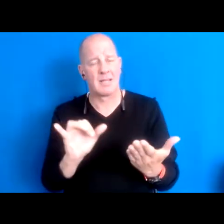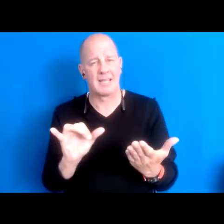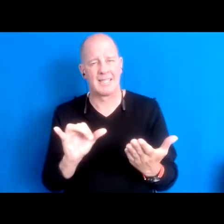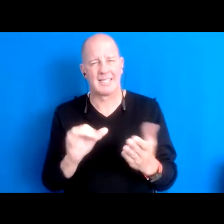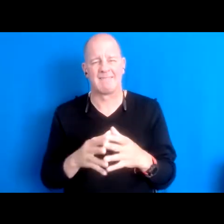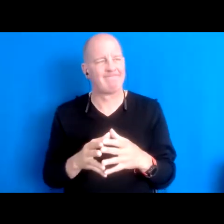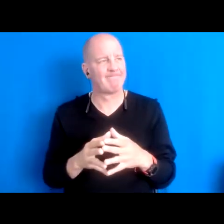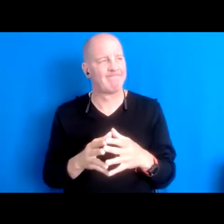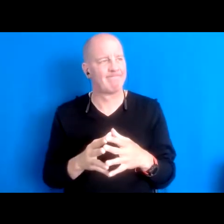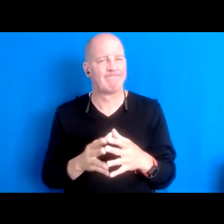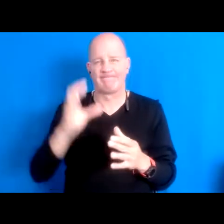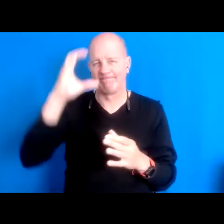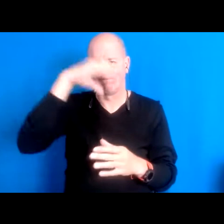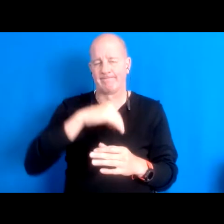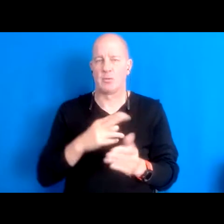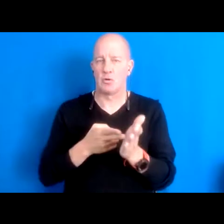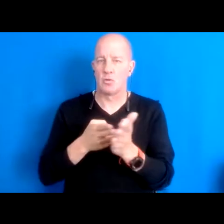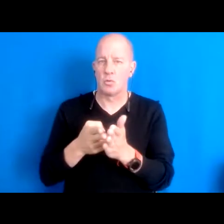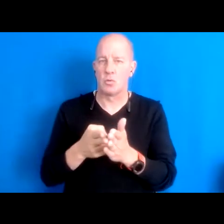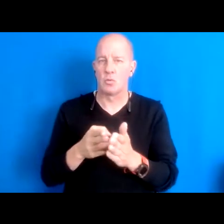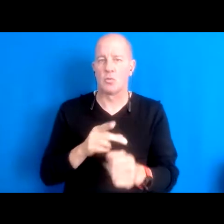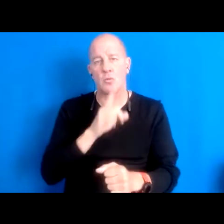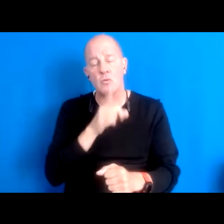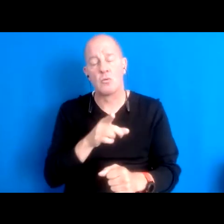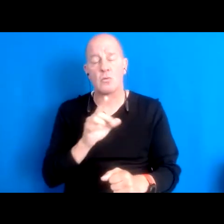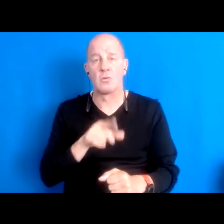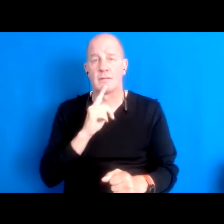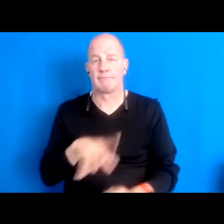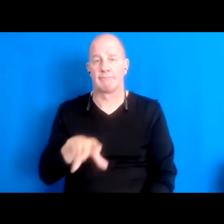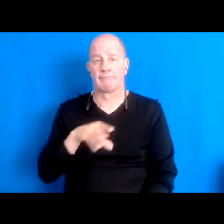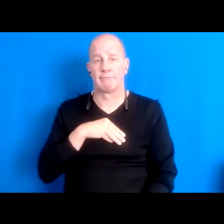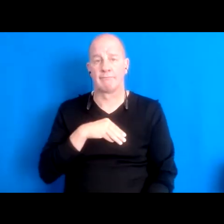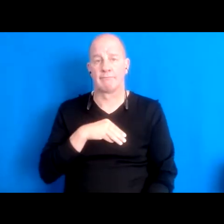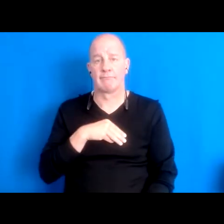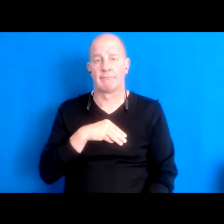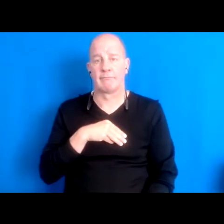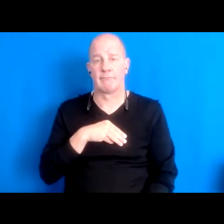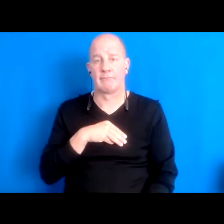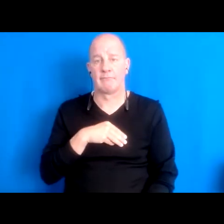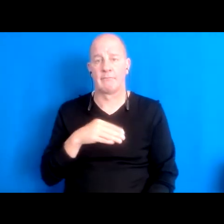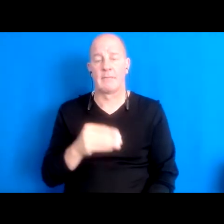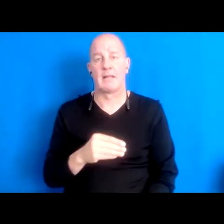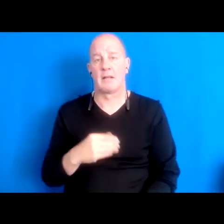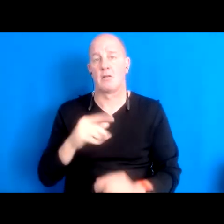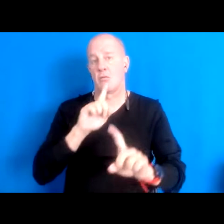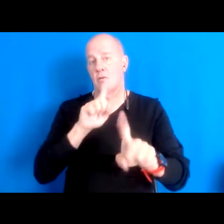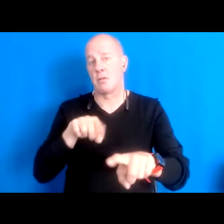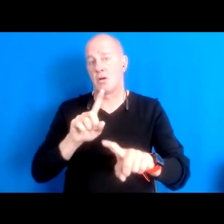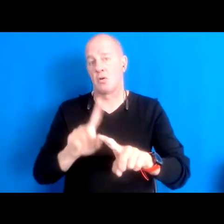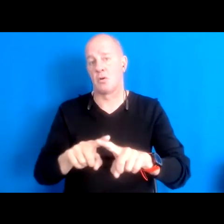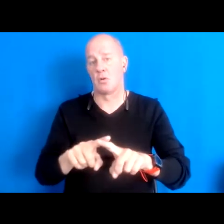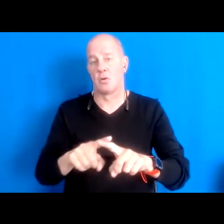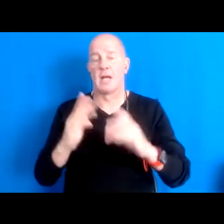kind of truth to accept and and respond to, like, as far as housing situation is concerned